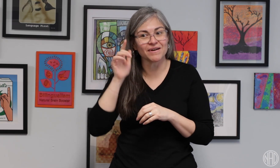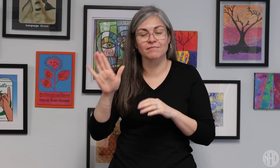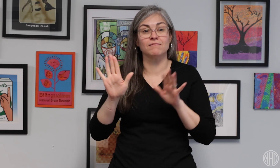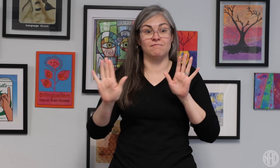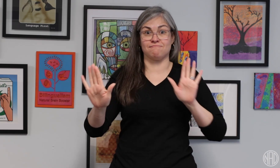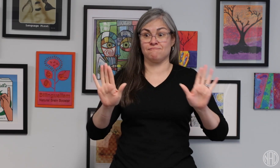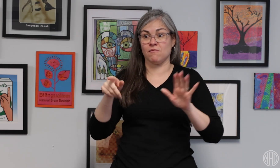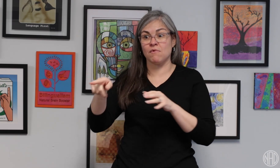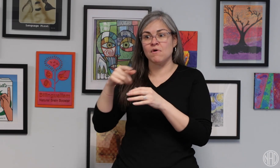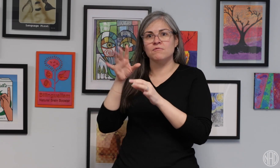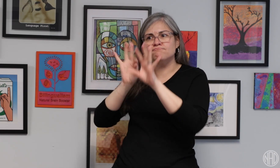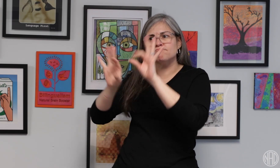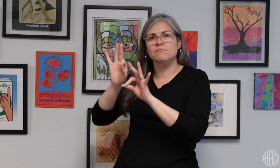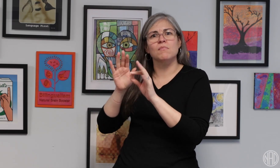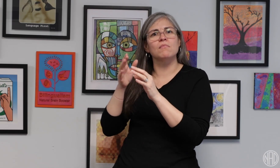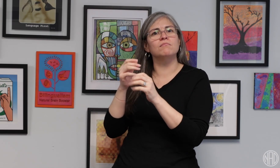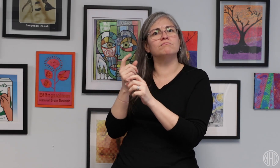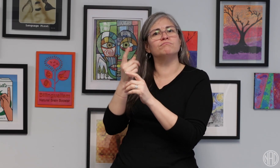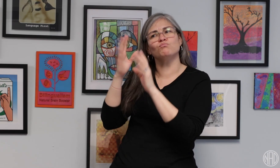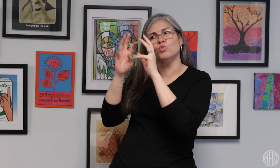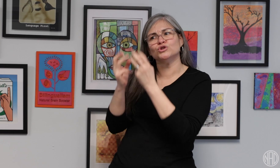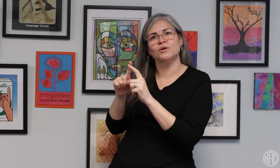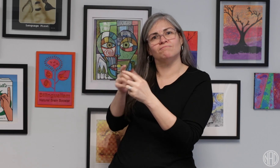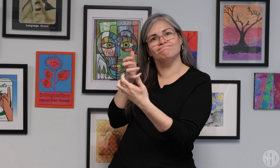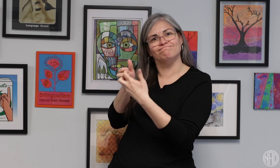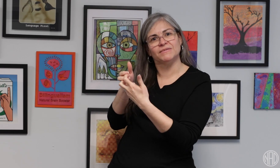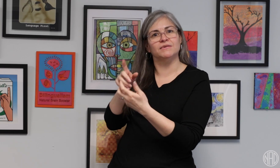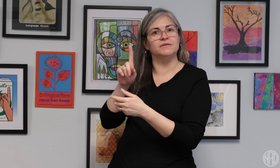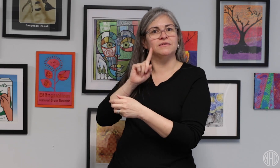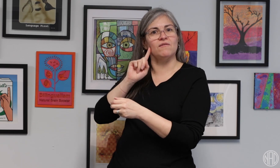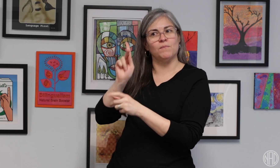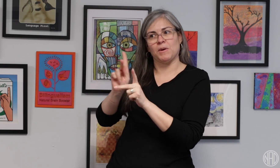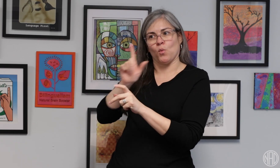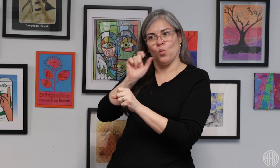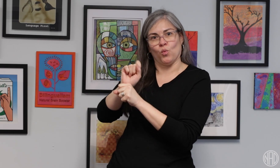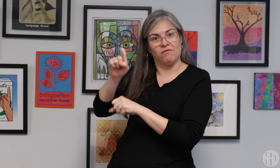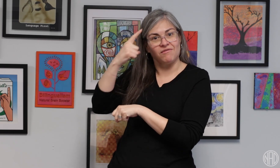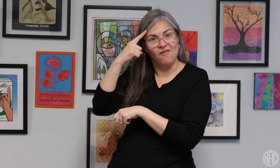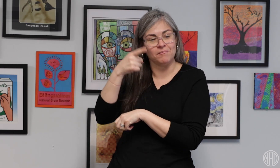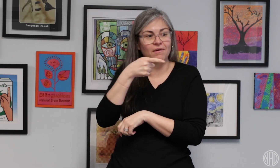DIG will select workshops about employment.